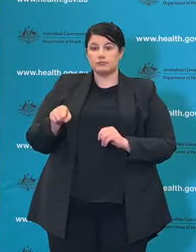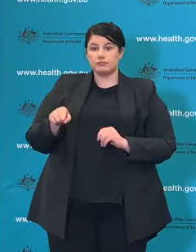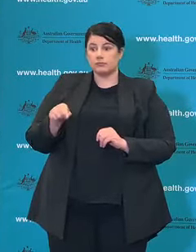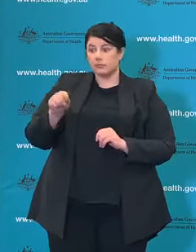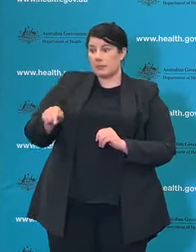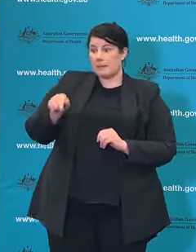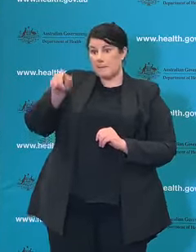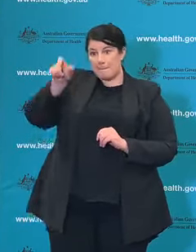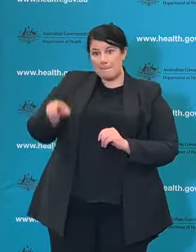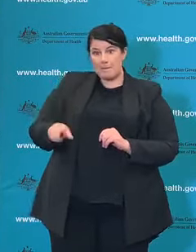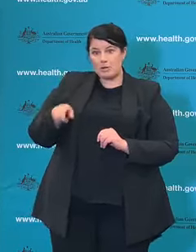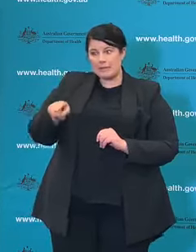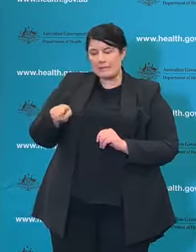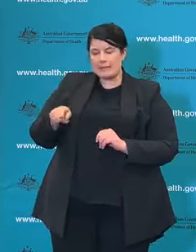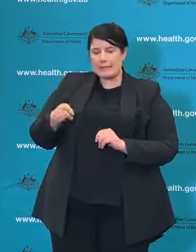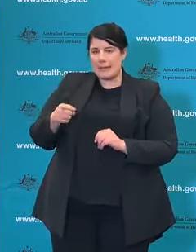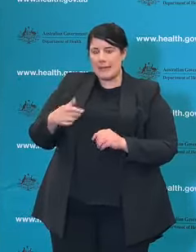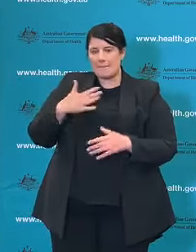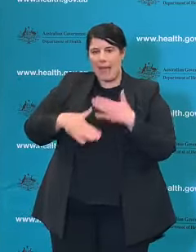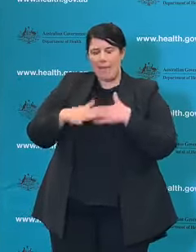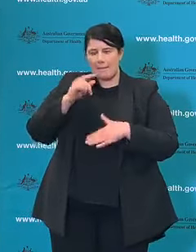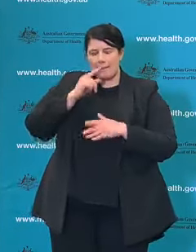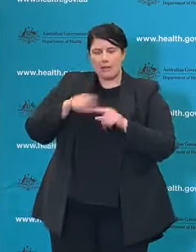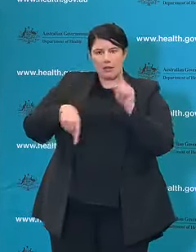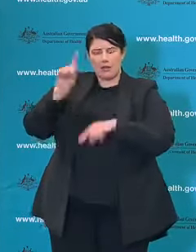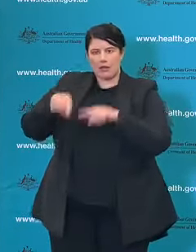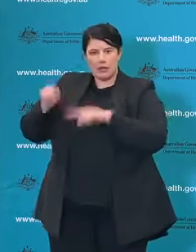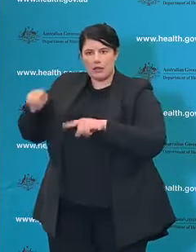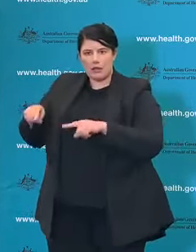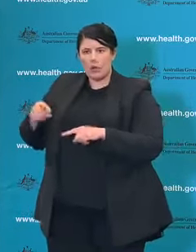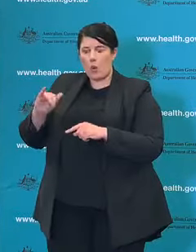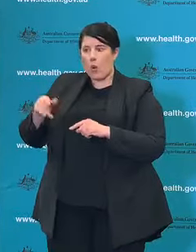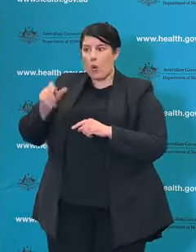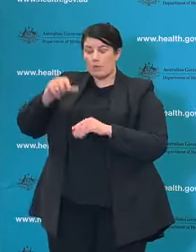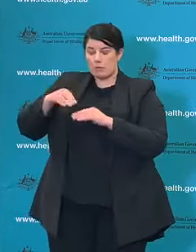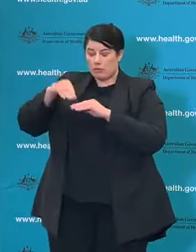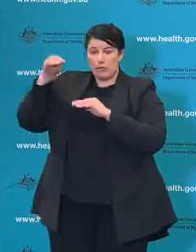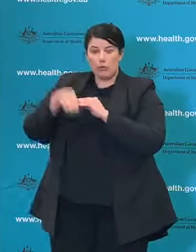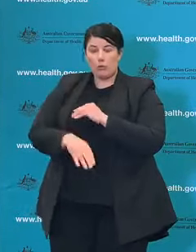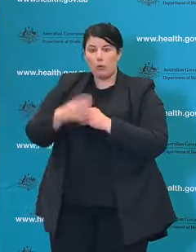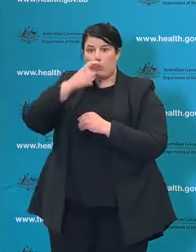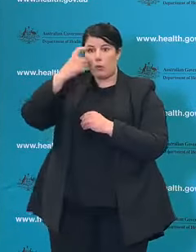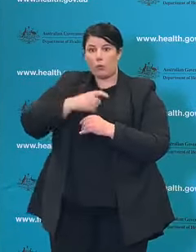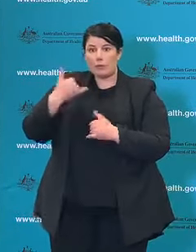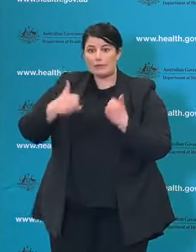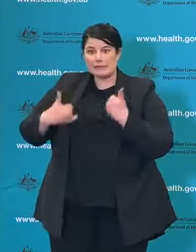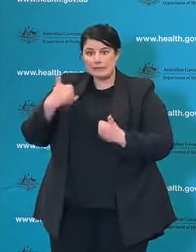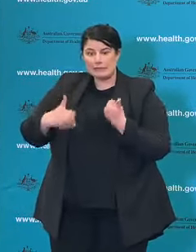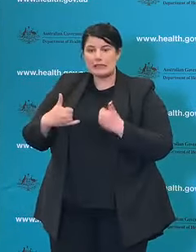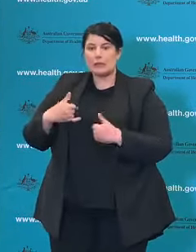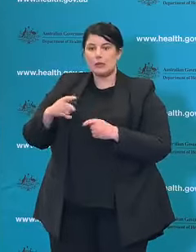is unpredictable or the setting is unpredictable. The patient may deteriorate quickly, the patient may be on high flow oxygen,